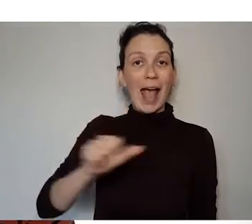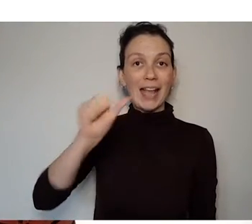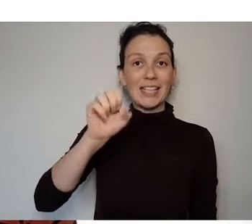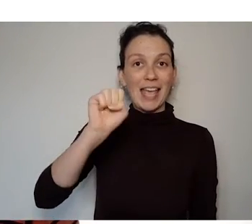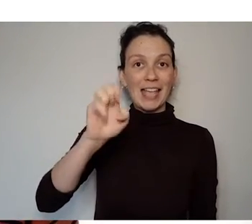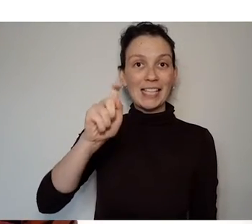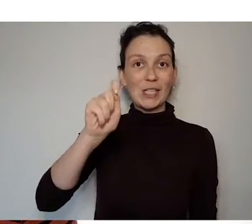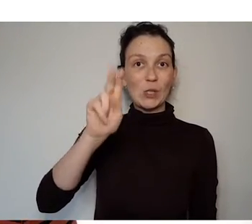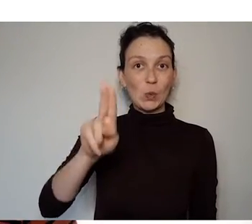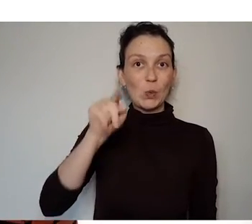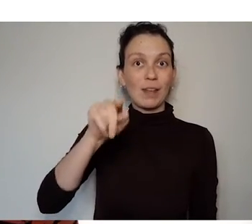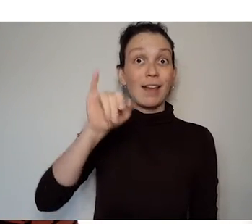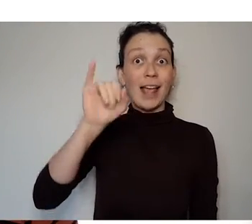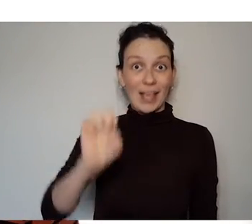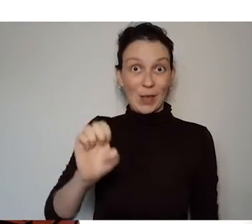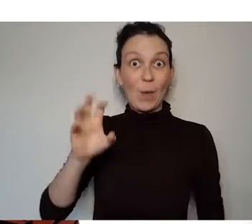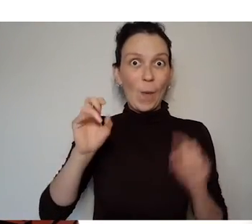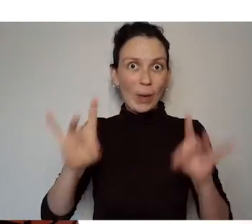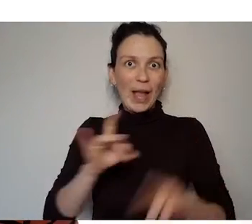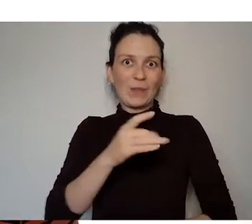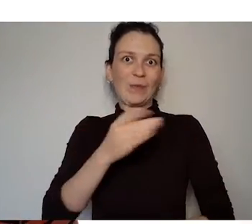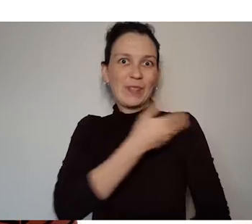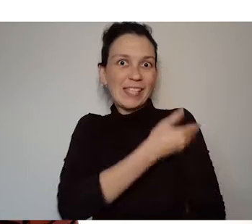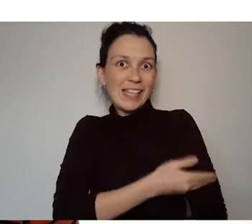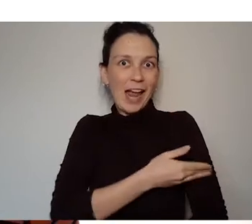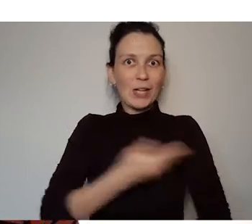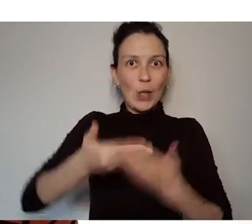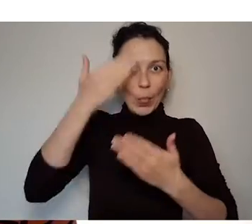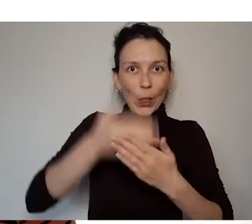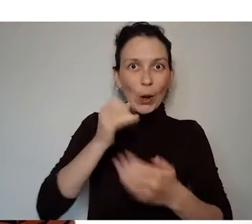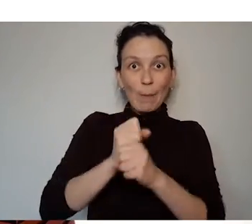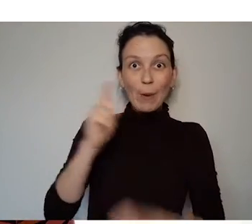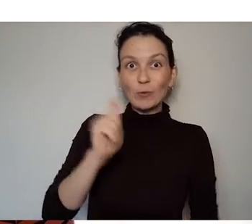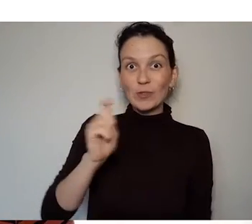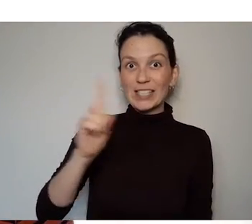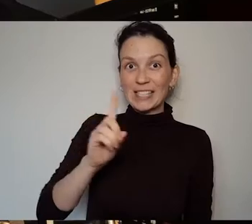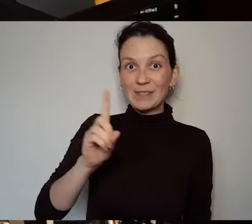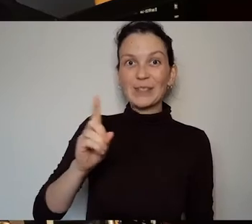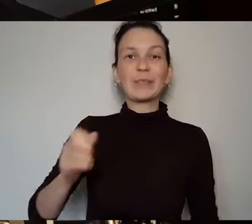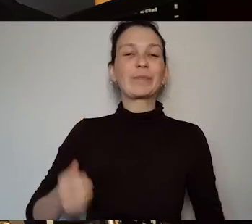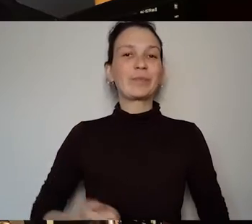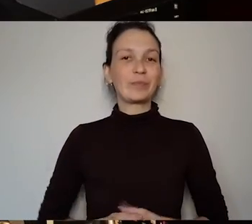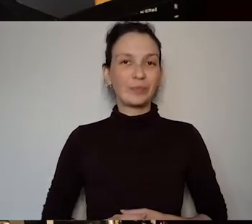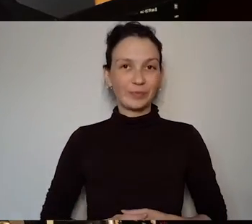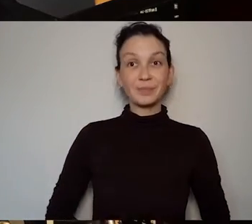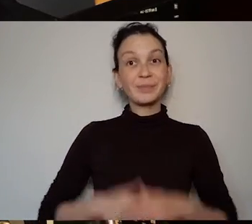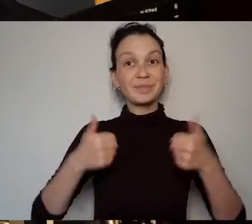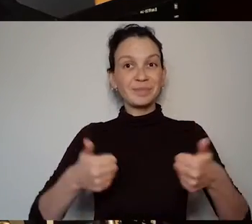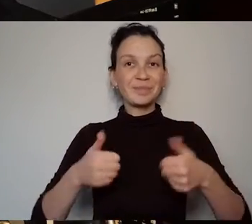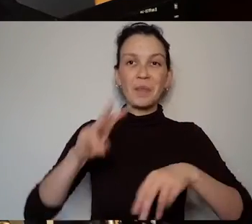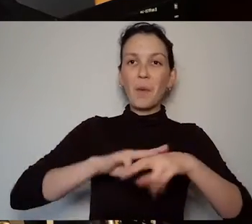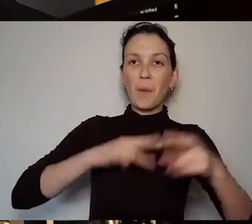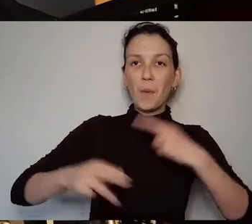So let's get into it and learn a bit about Teresa Deevy.